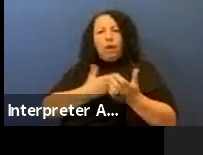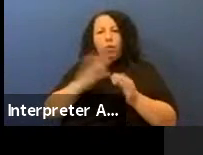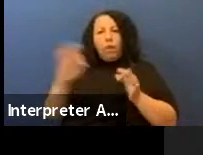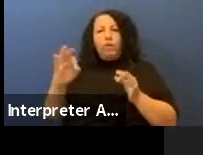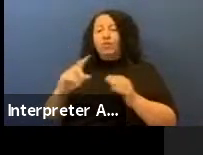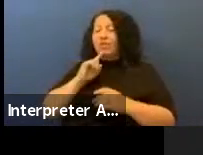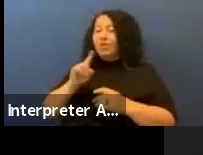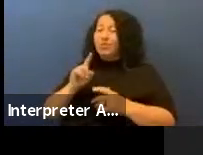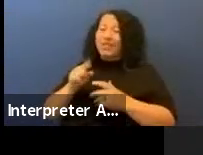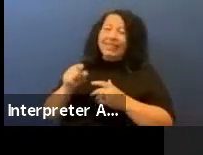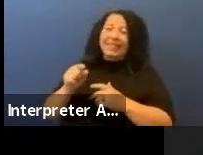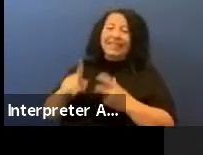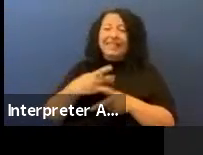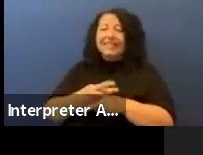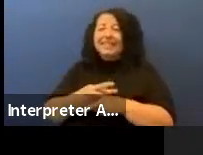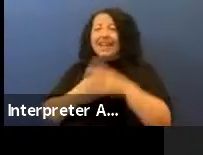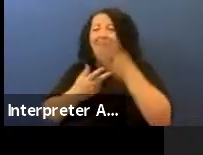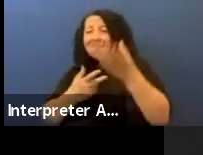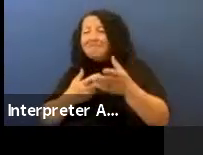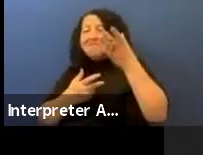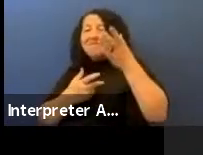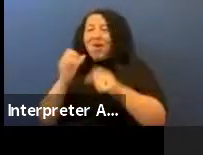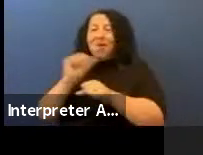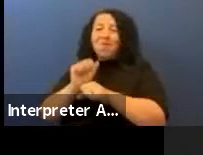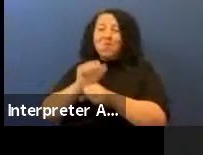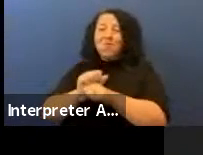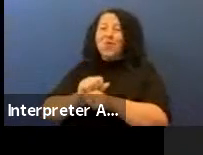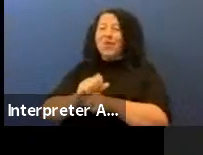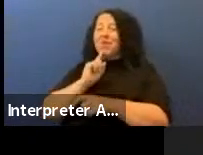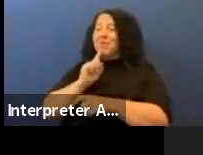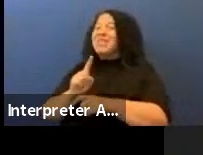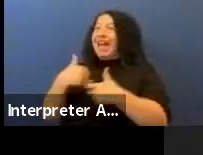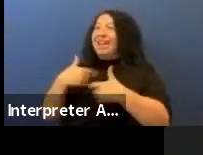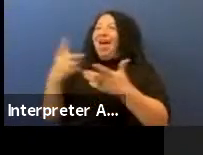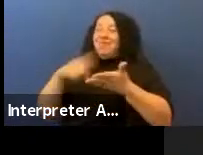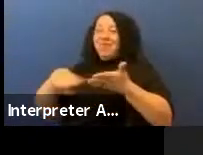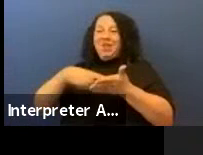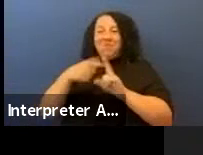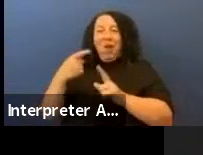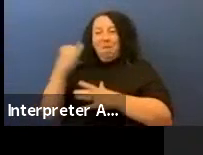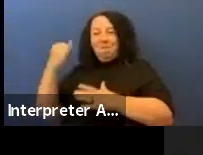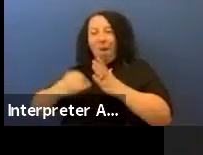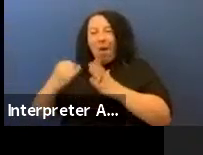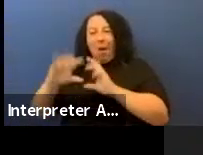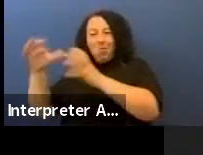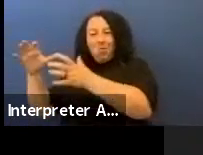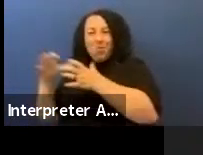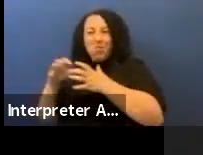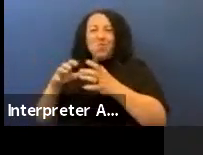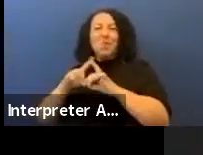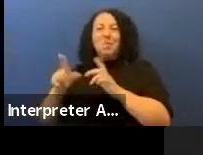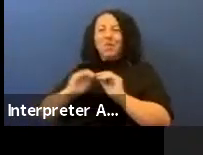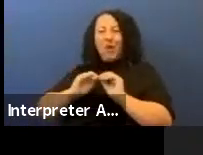I know I've definitely been critiqued in art circles for kind of being illustrative and didactic, but I want